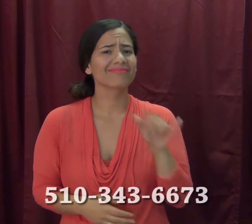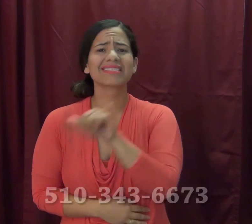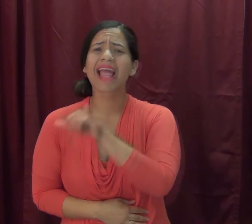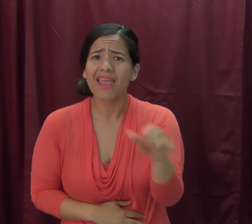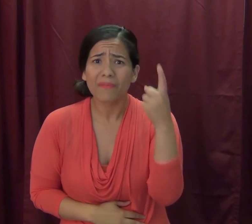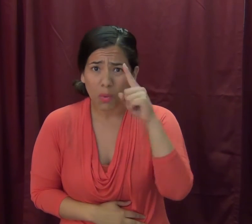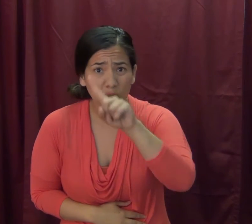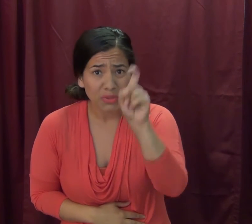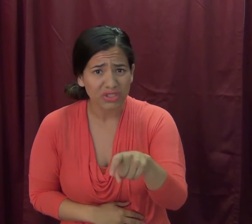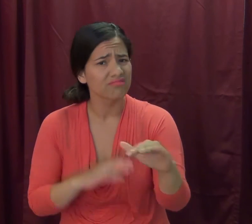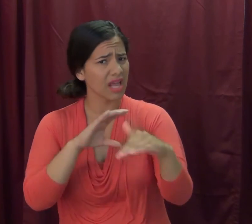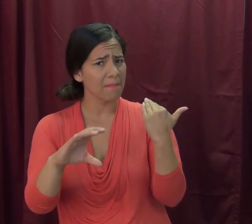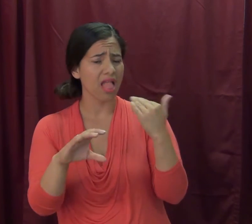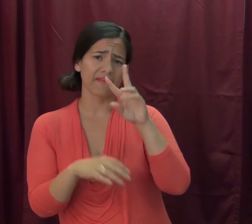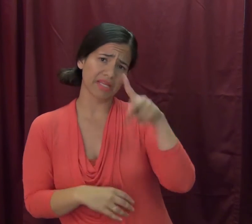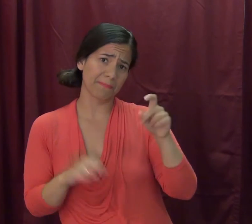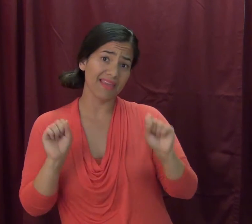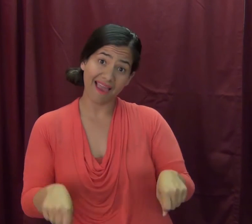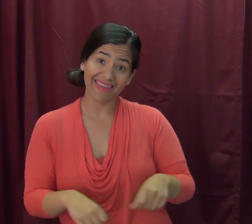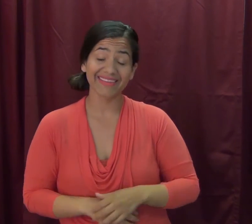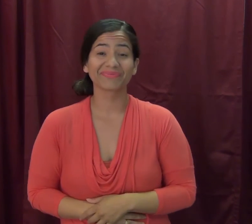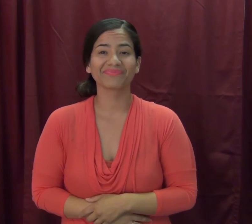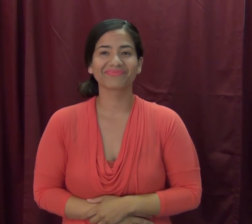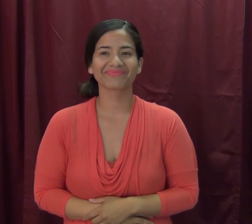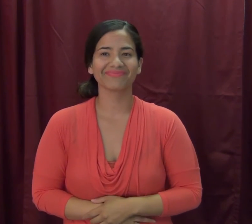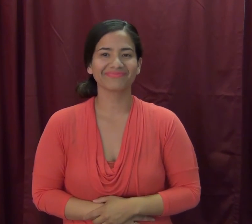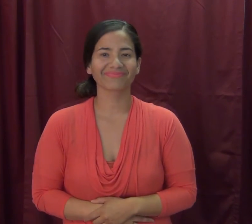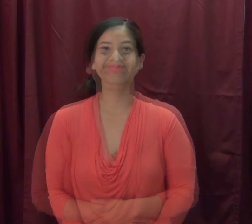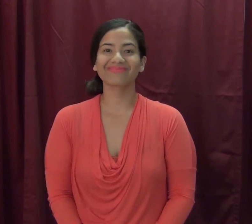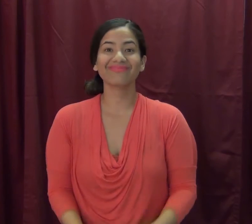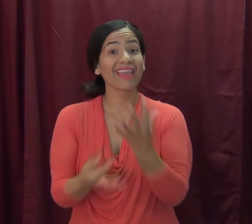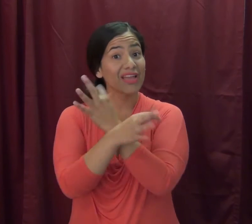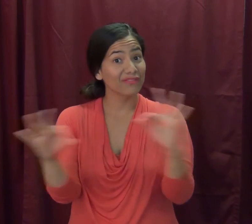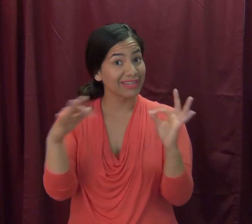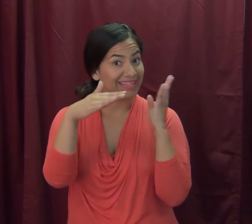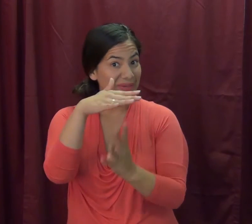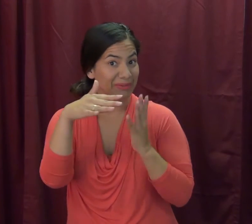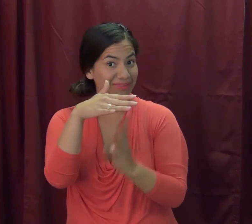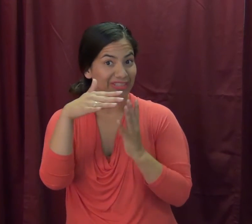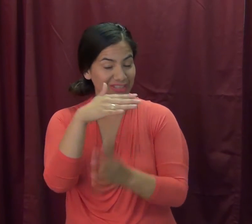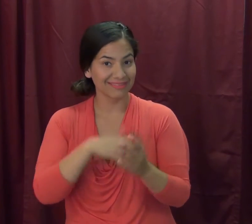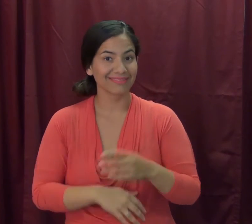That goes the same for any questions you may have, email or call me Free admission for everyone!